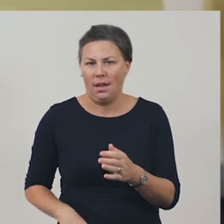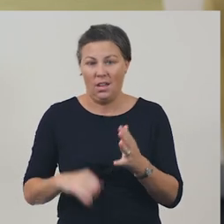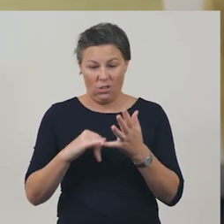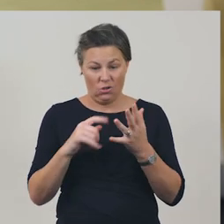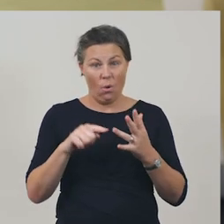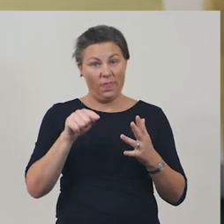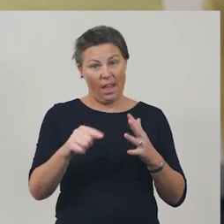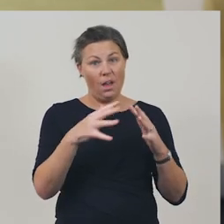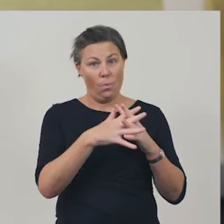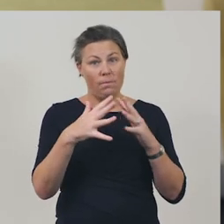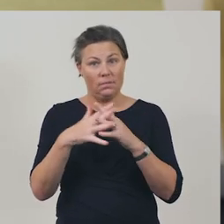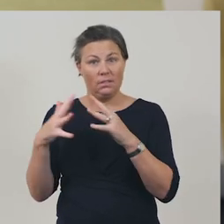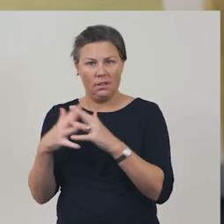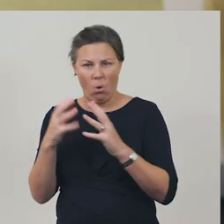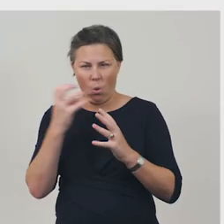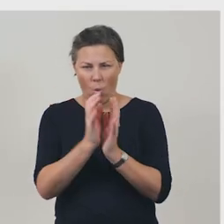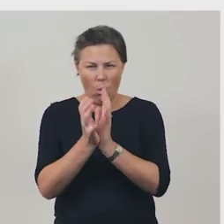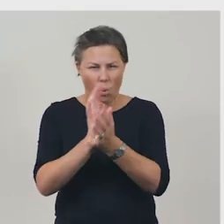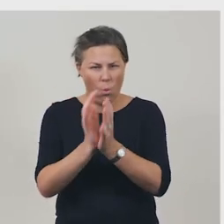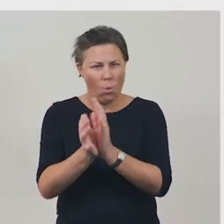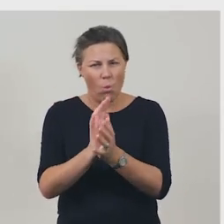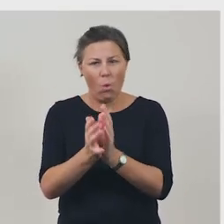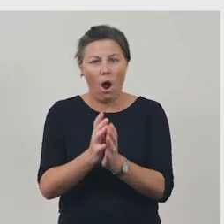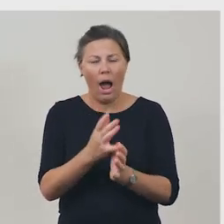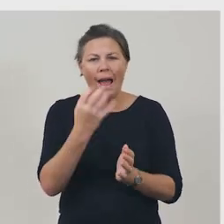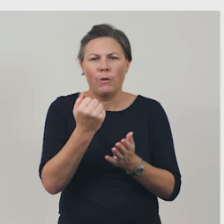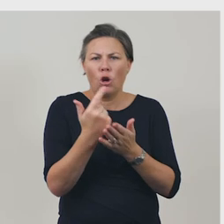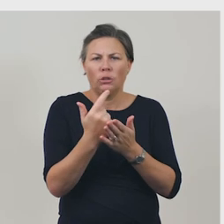One of the particular things I noticed is that there are lots of commands,